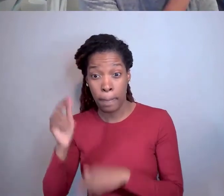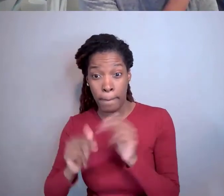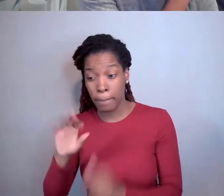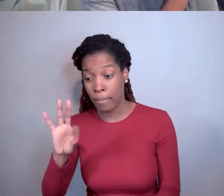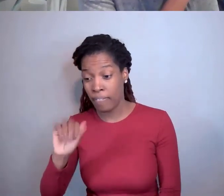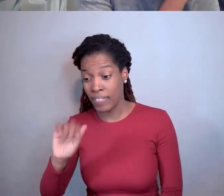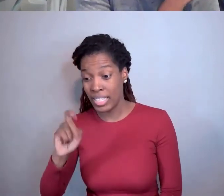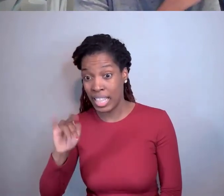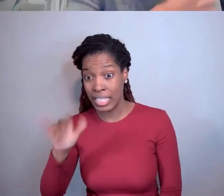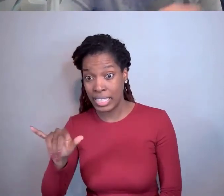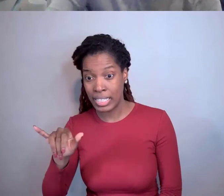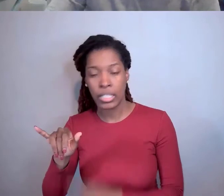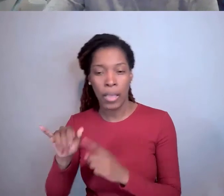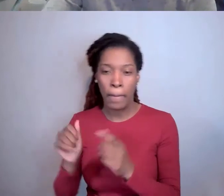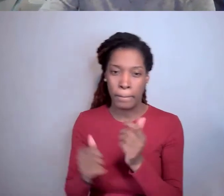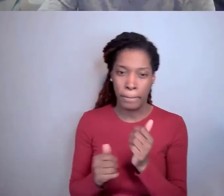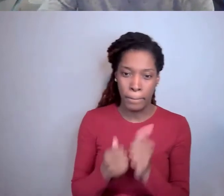before they even start work, okay.